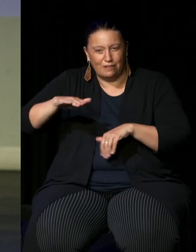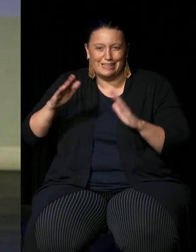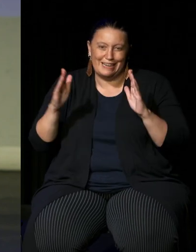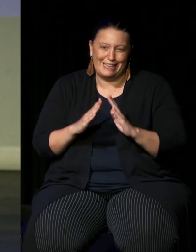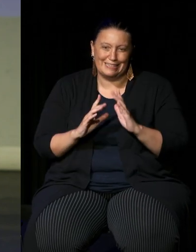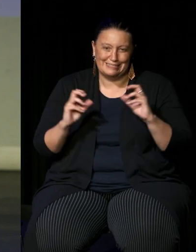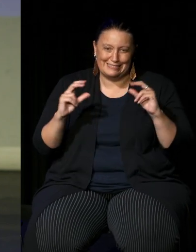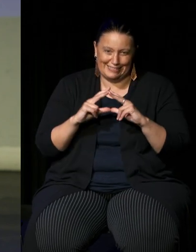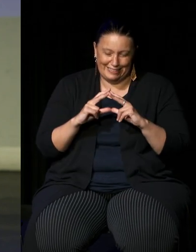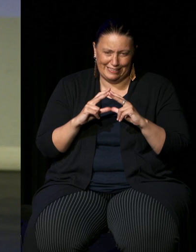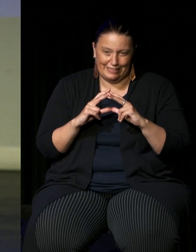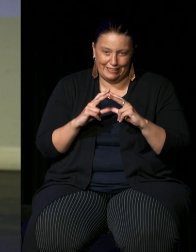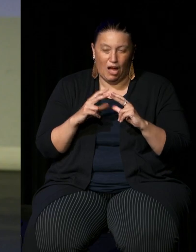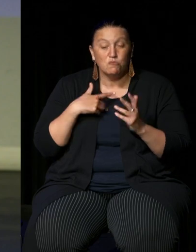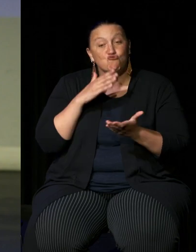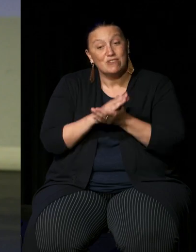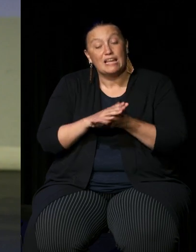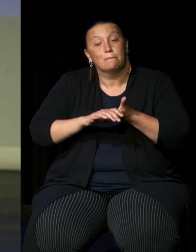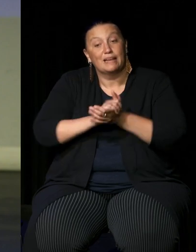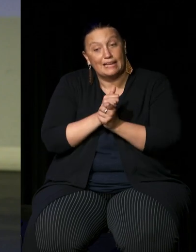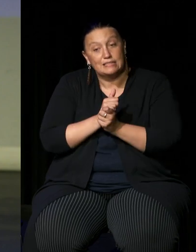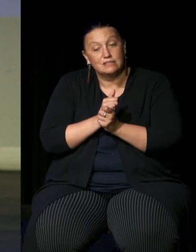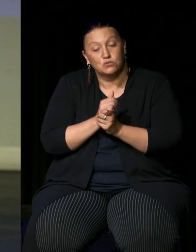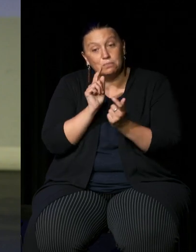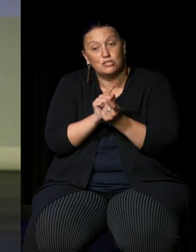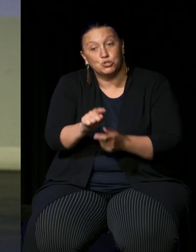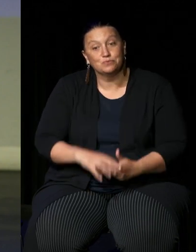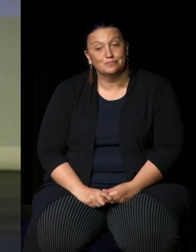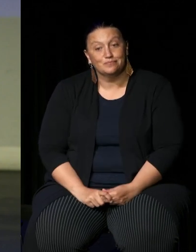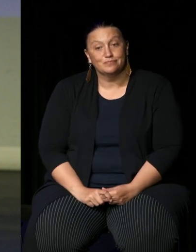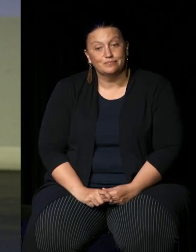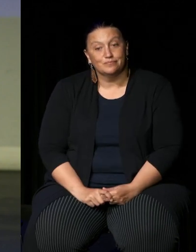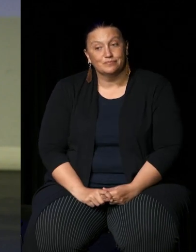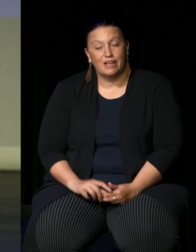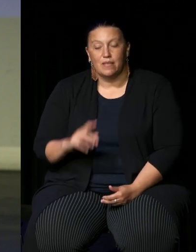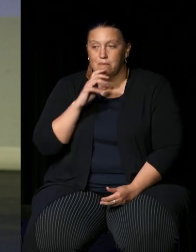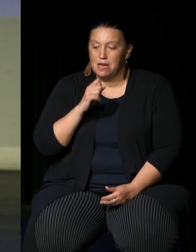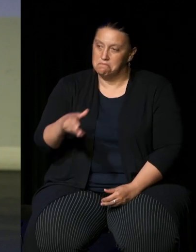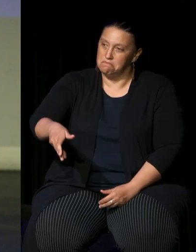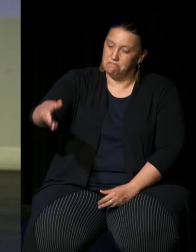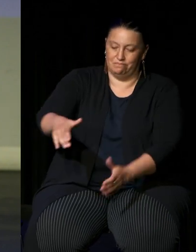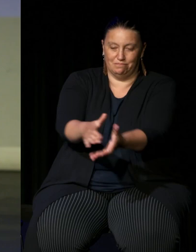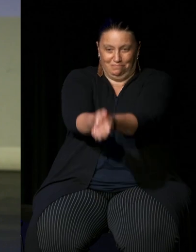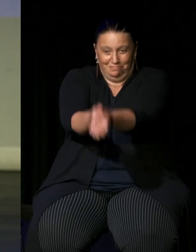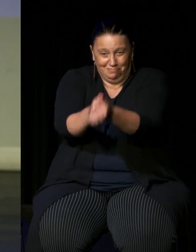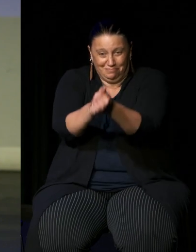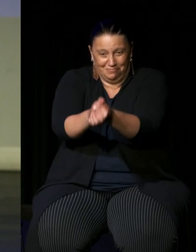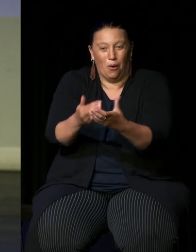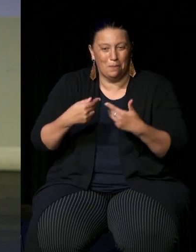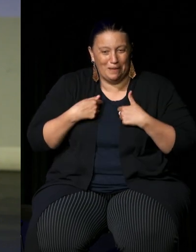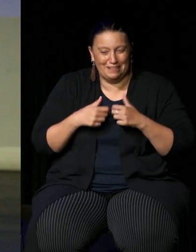and it's a real pleasure to meet you and he took my hands both of them and said my name's